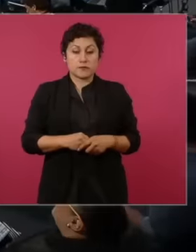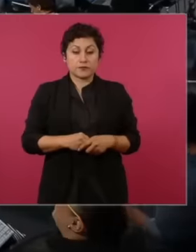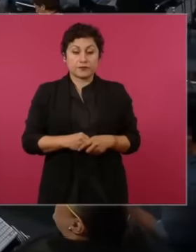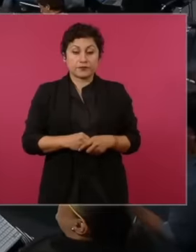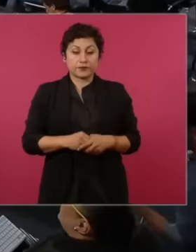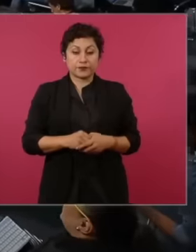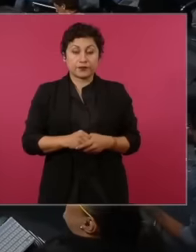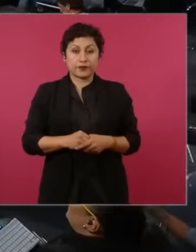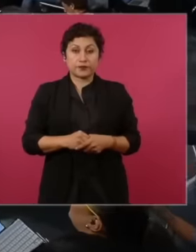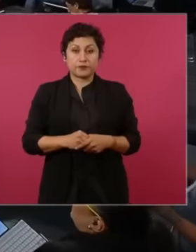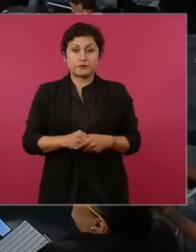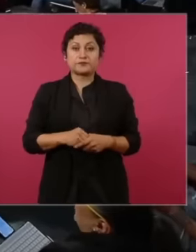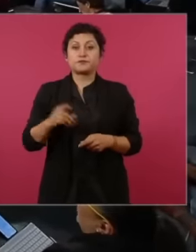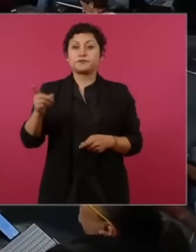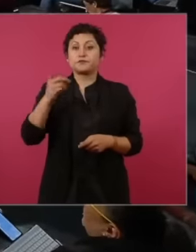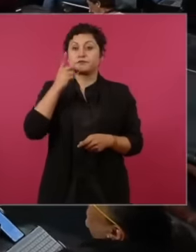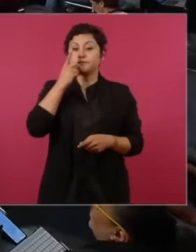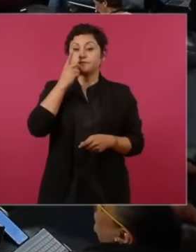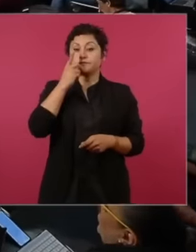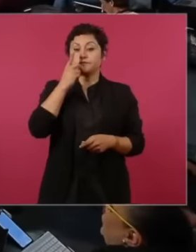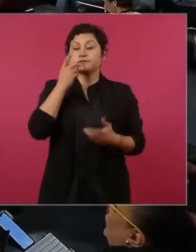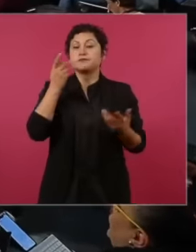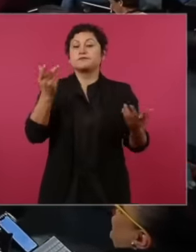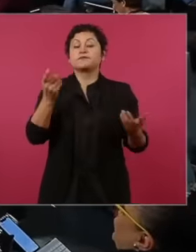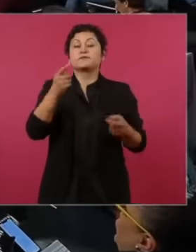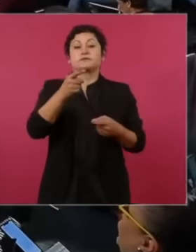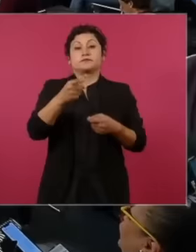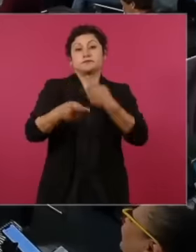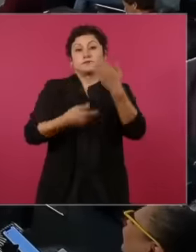I apologize to both of you, both the teacher